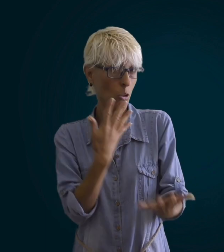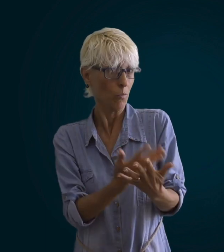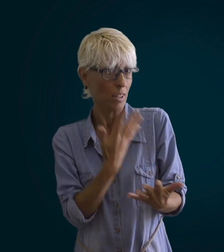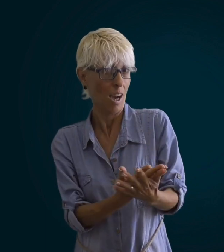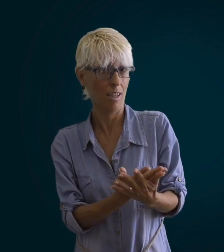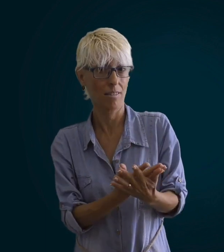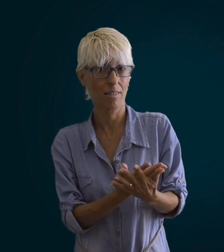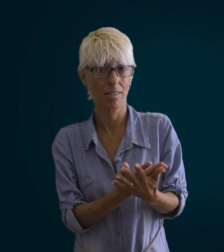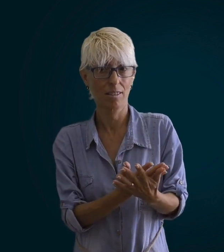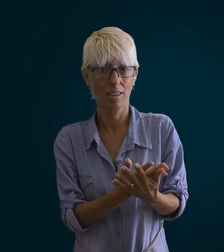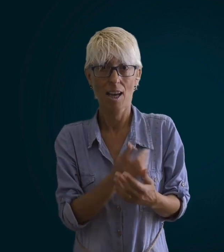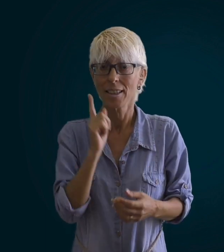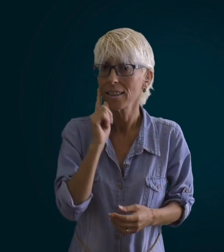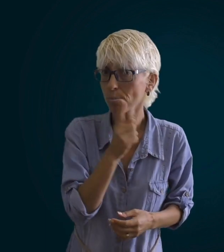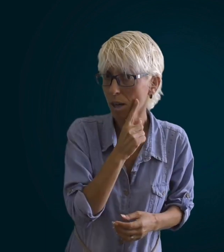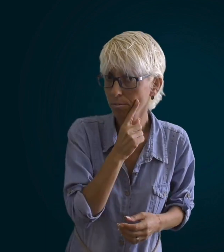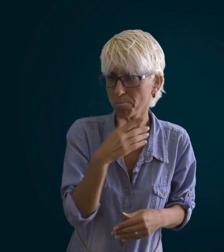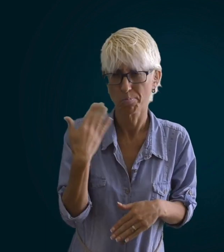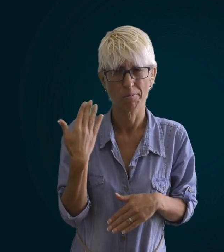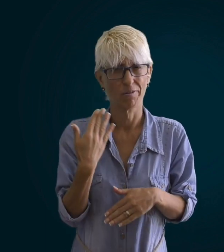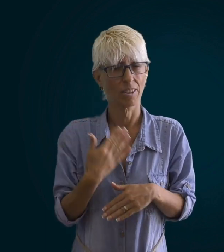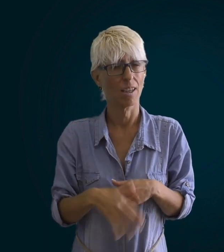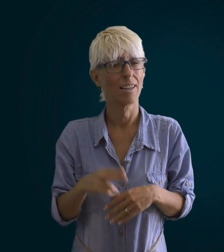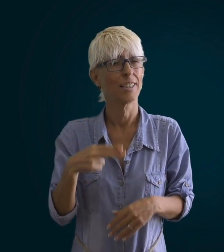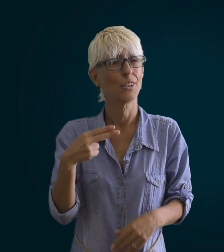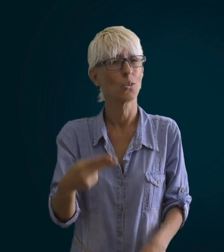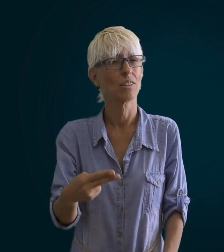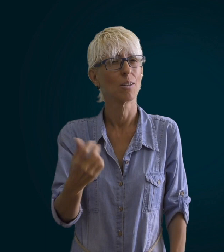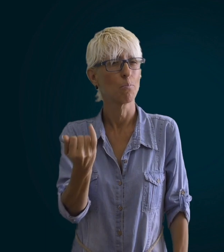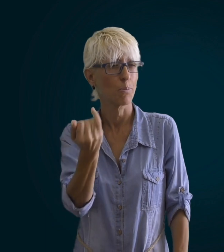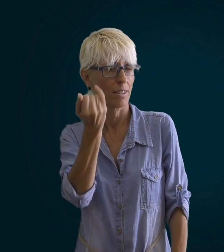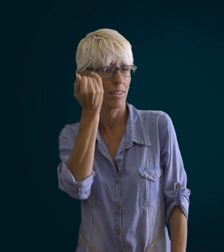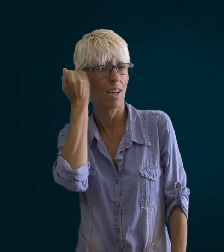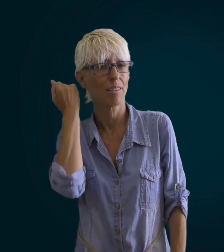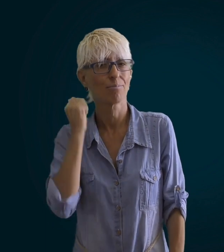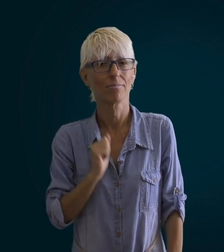here fact: mother stops being a secretary